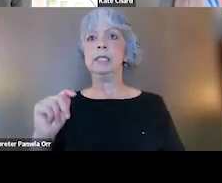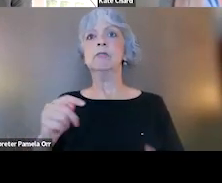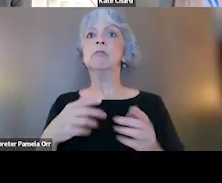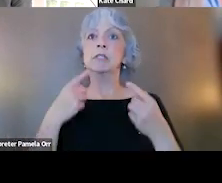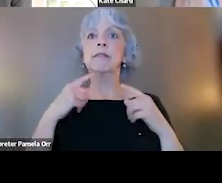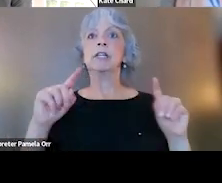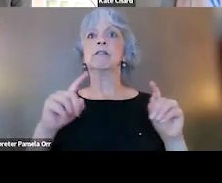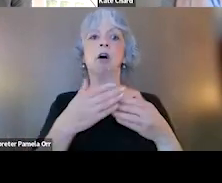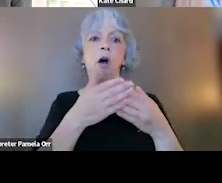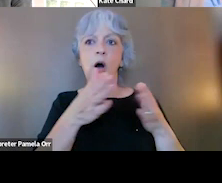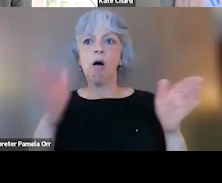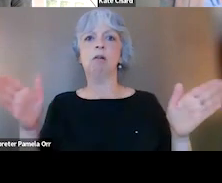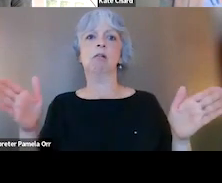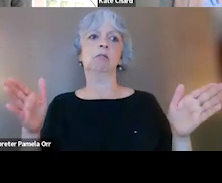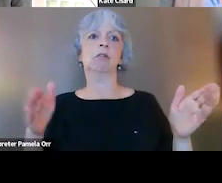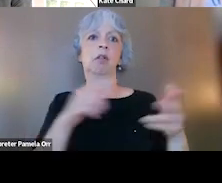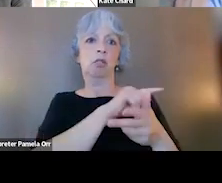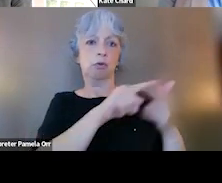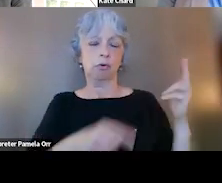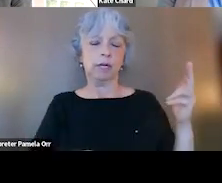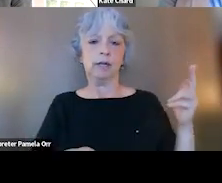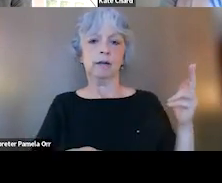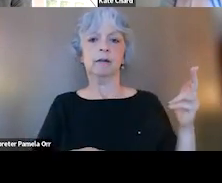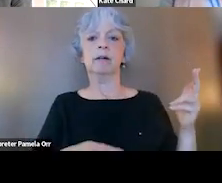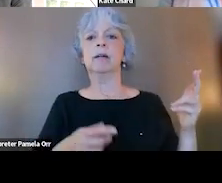across all of those with interesting here a little bit myth busting,